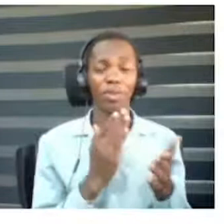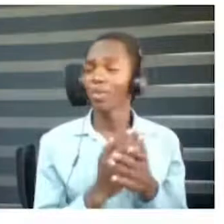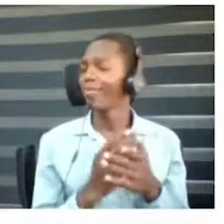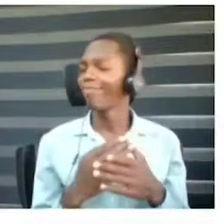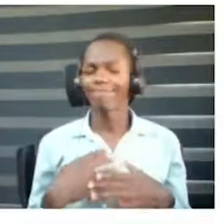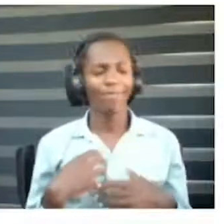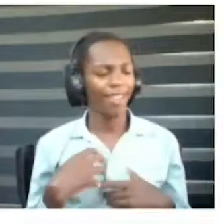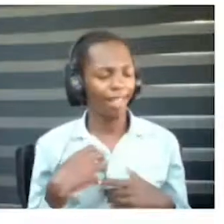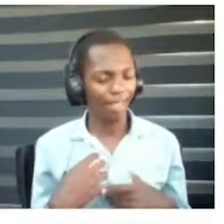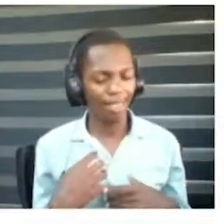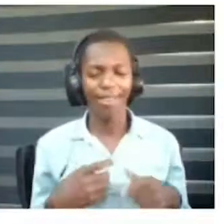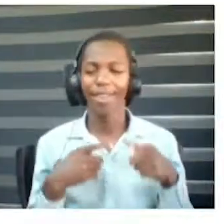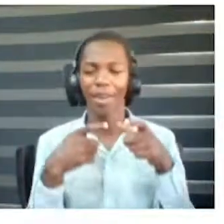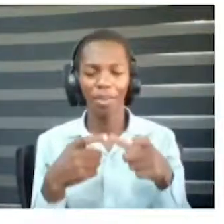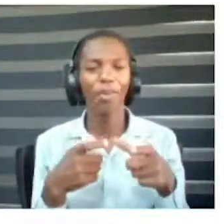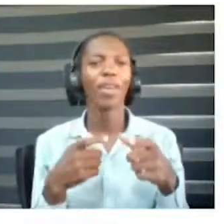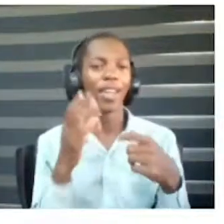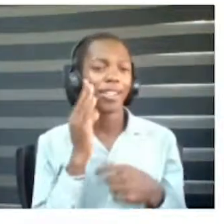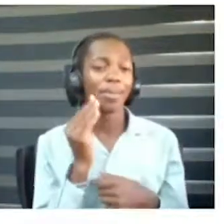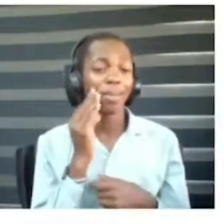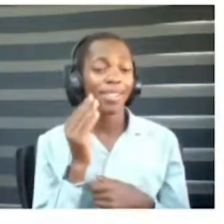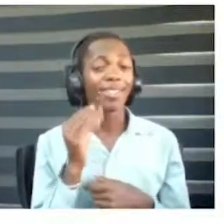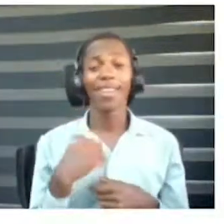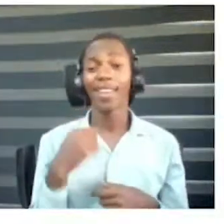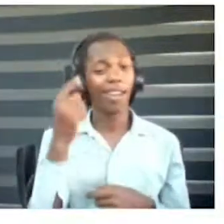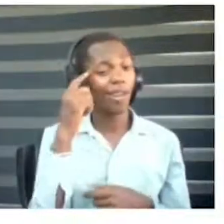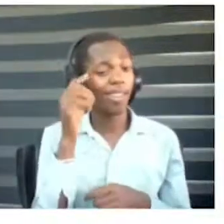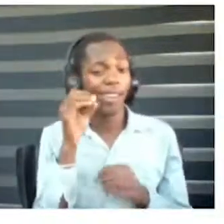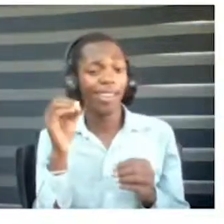neat and rewarding experience and couldn't think of an